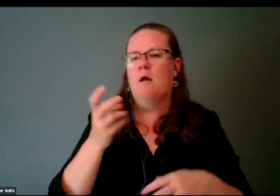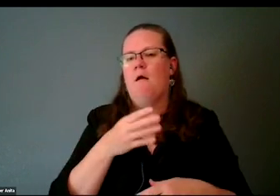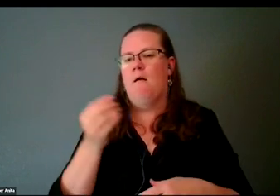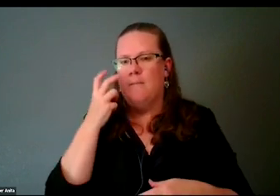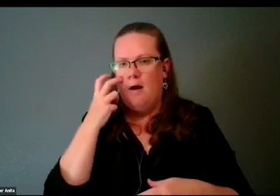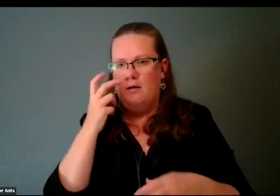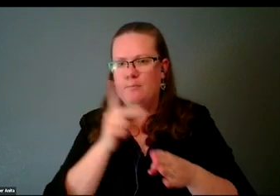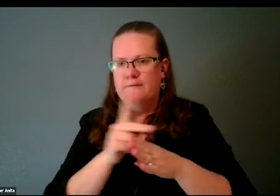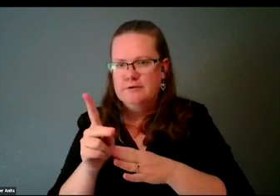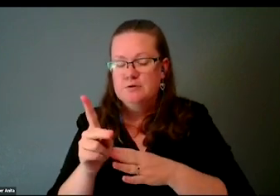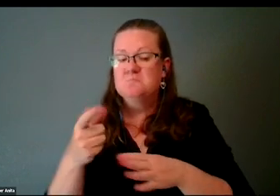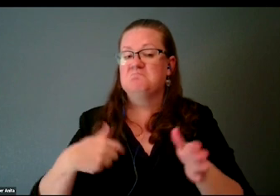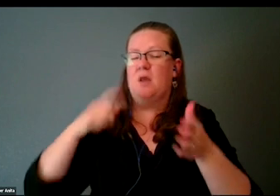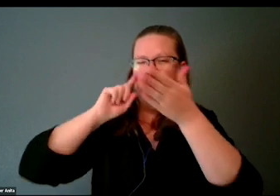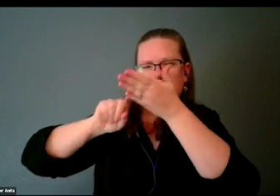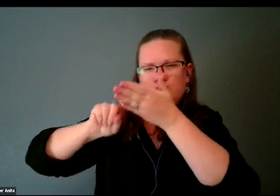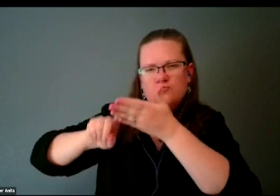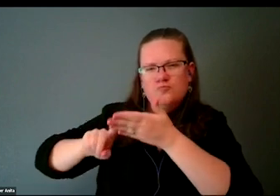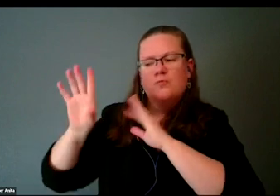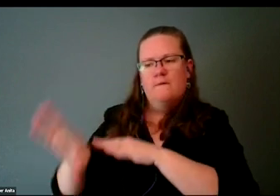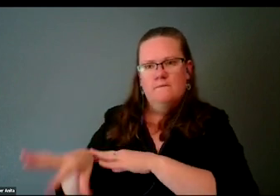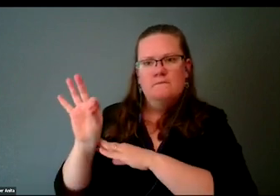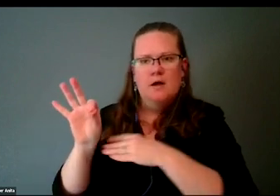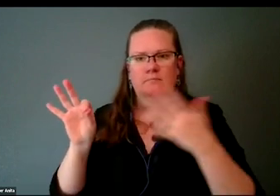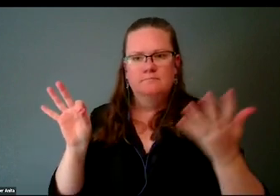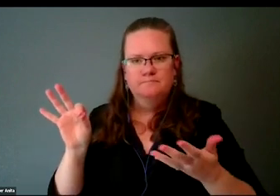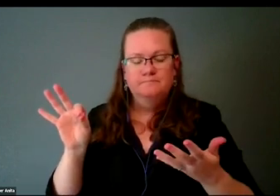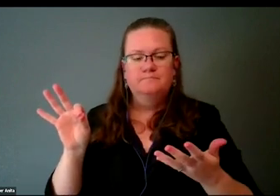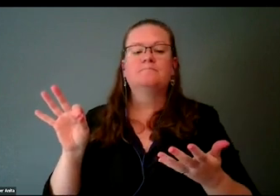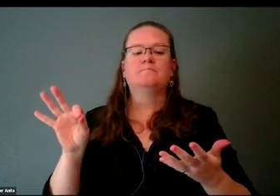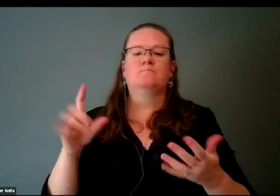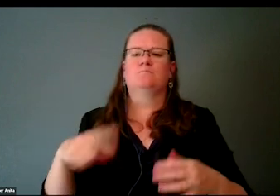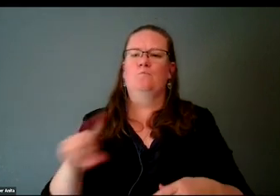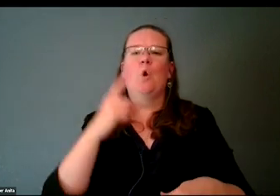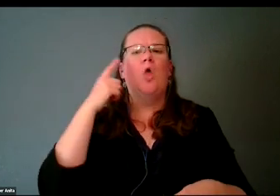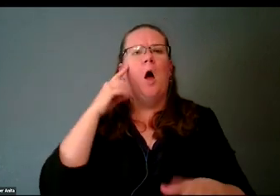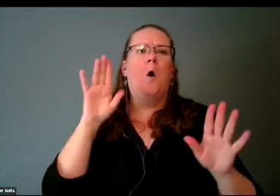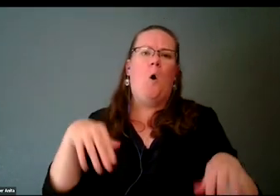What I found in my research is that beyond what you would think that I would find, which is that it is